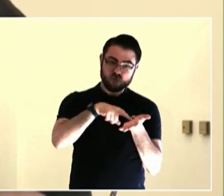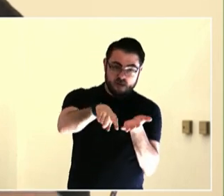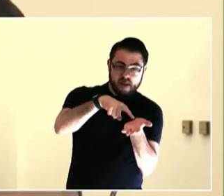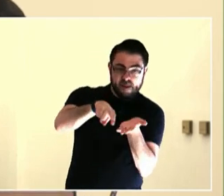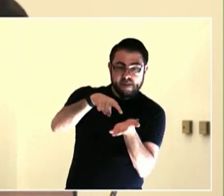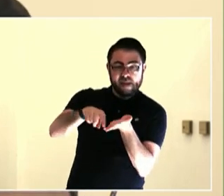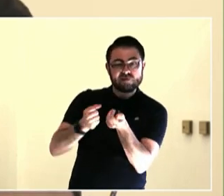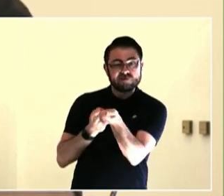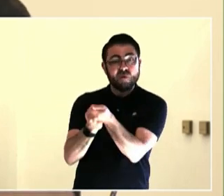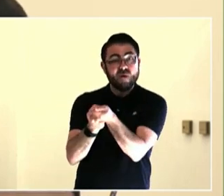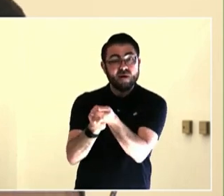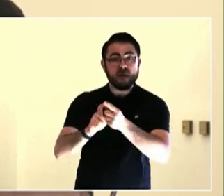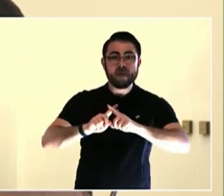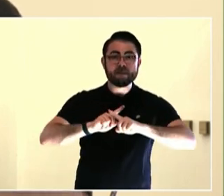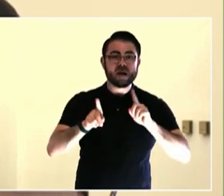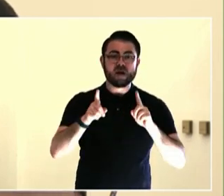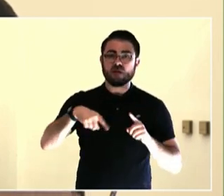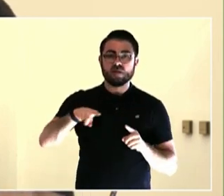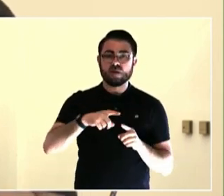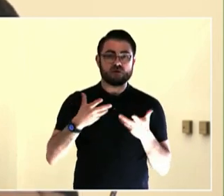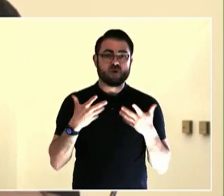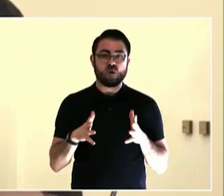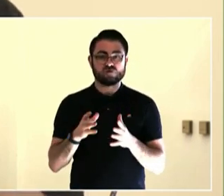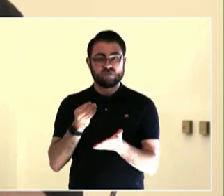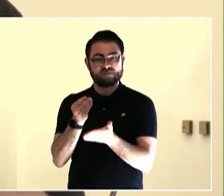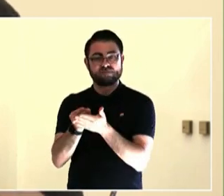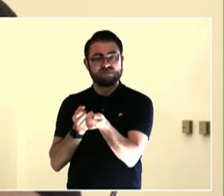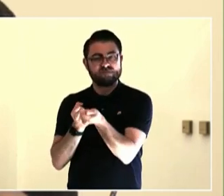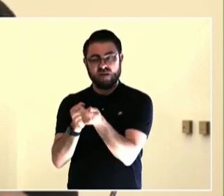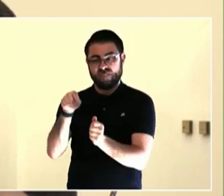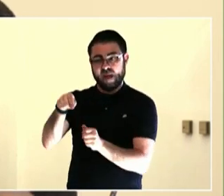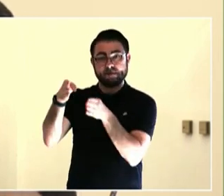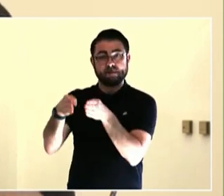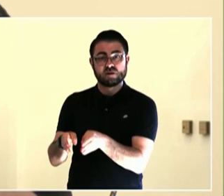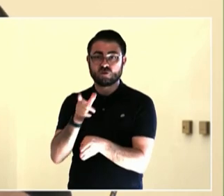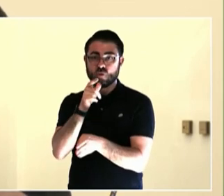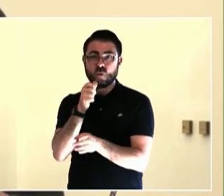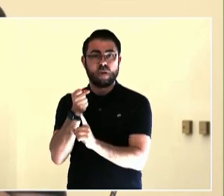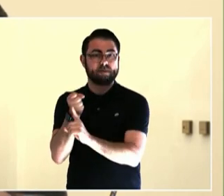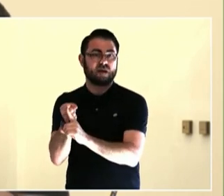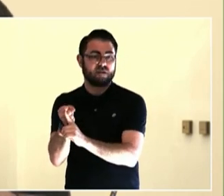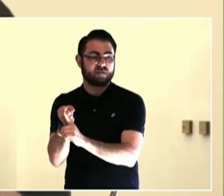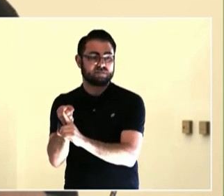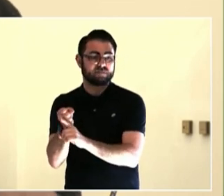engagement. Like I say, every citizen that calls the city is doing civic engagement.